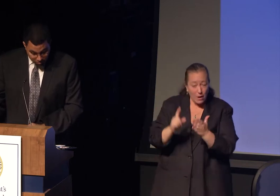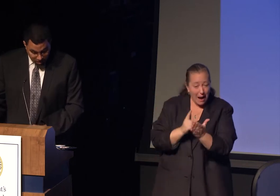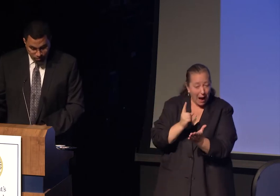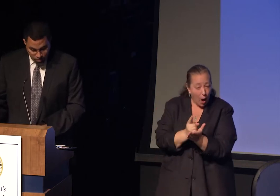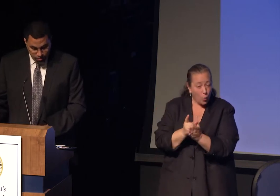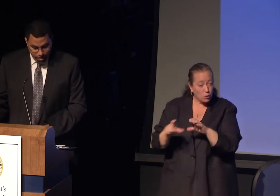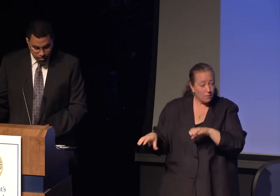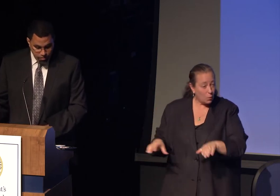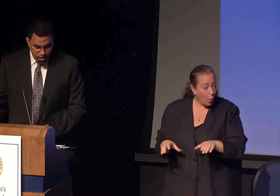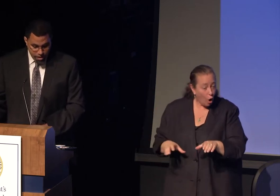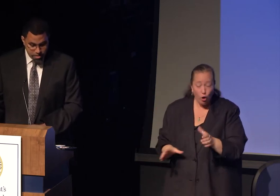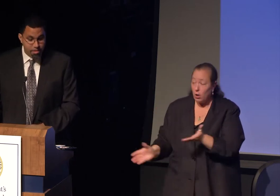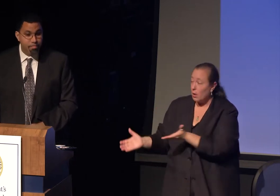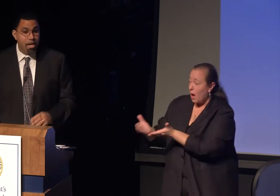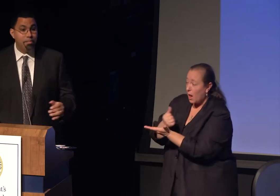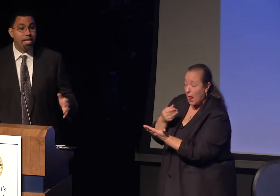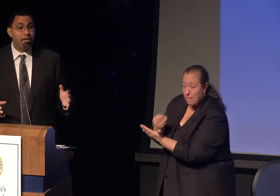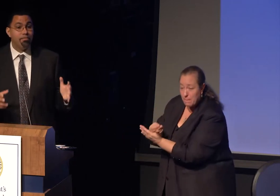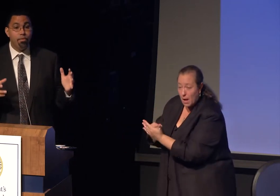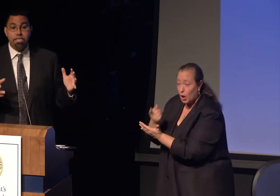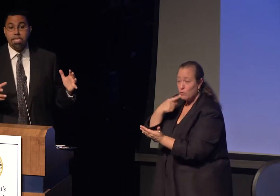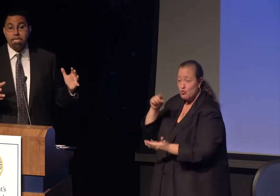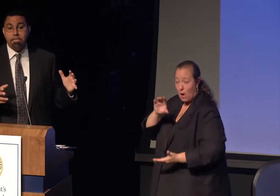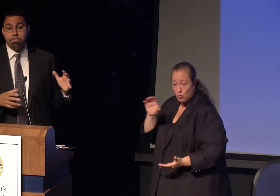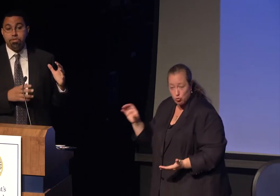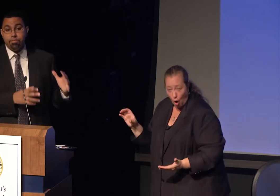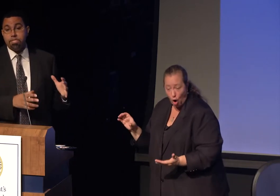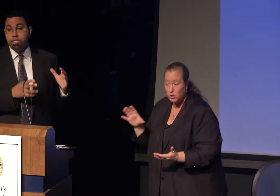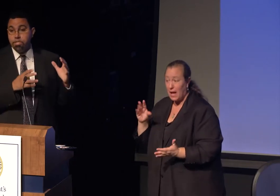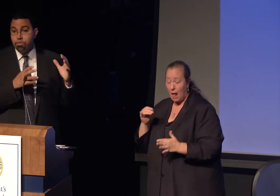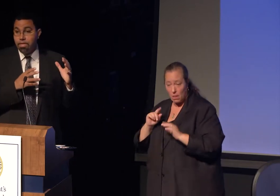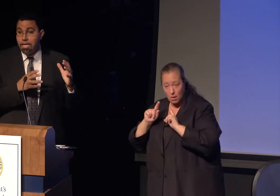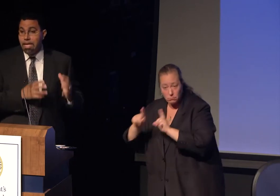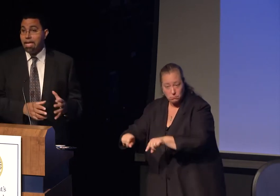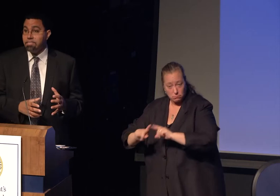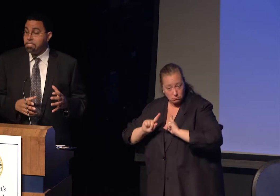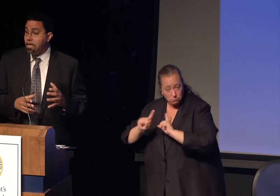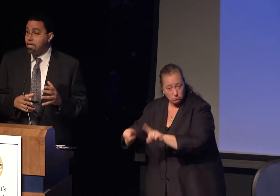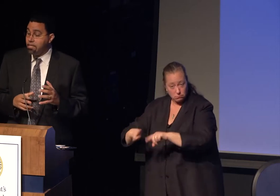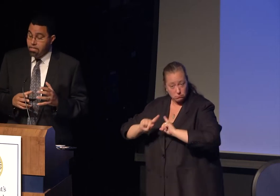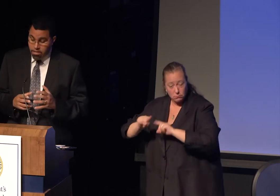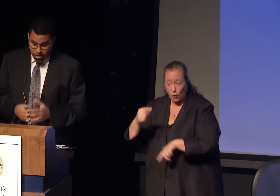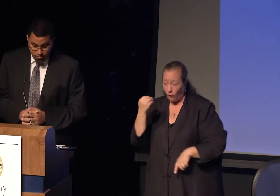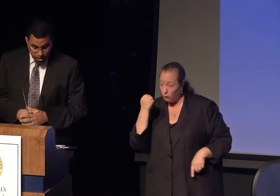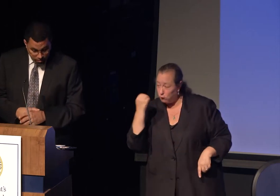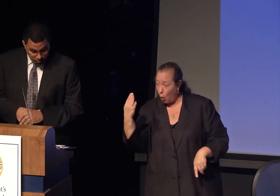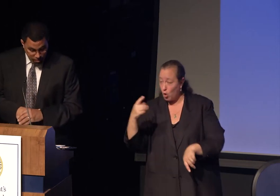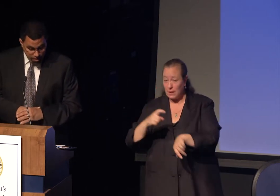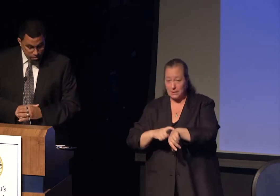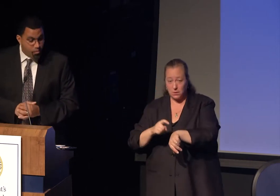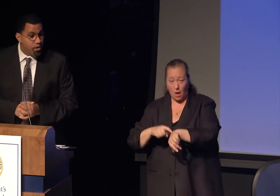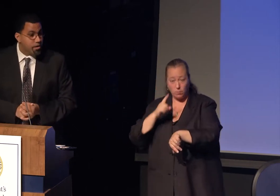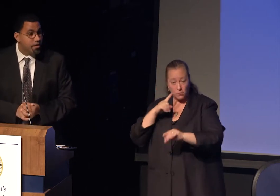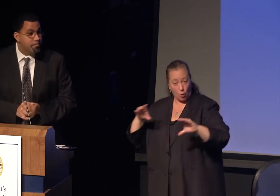collecting money for the Red Cross and making 14 trips to do hands-on recovery work.